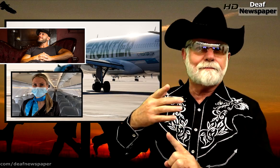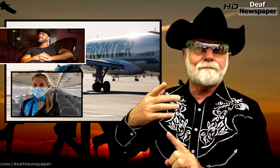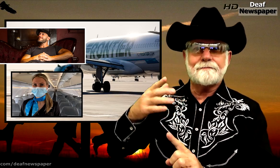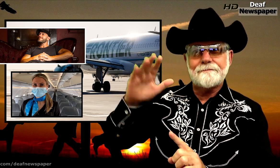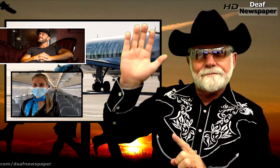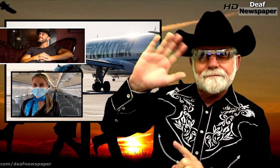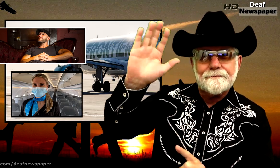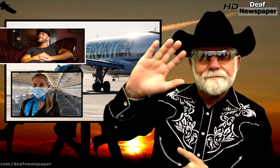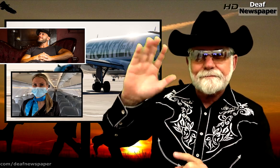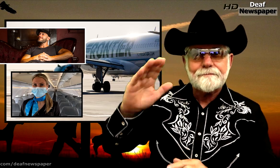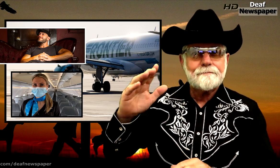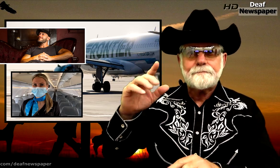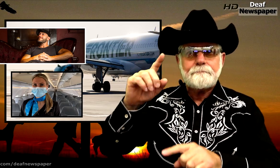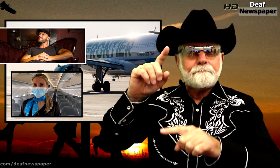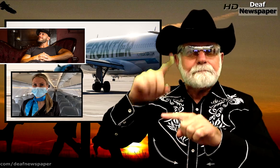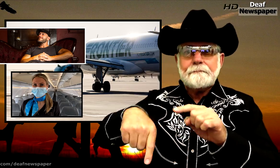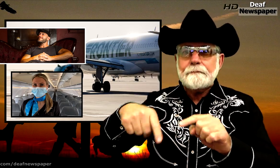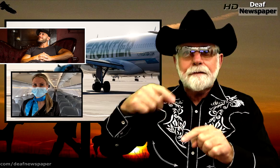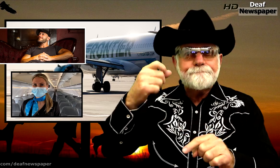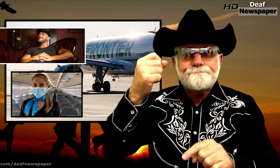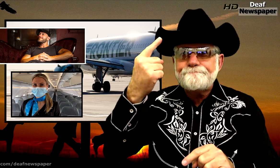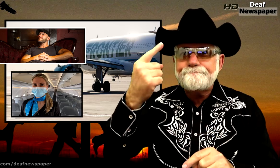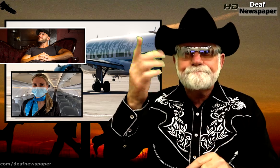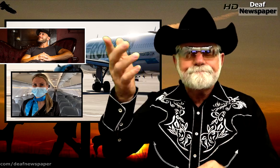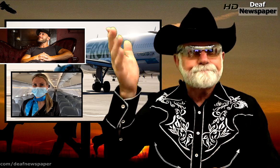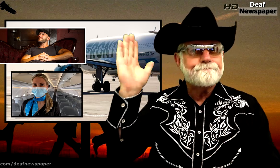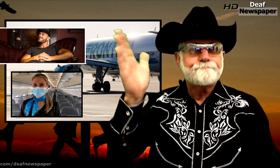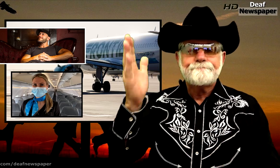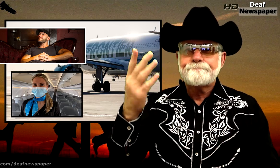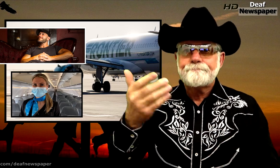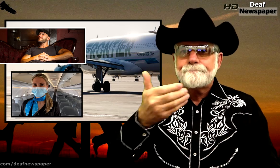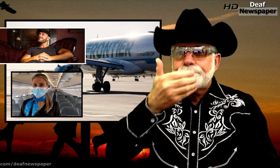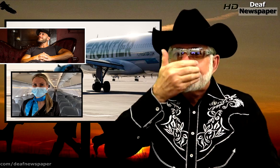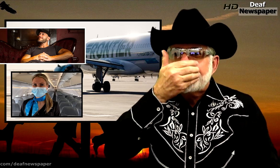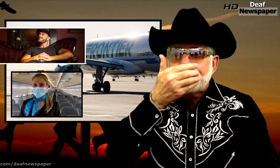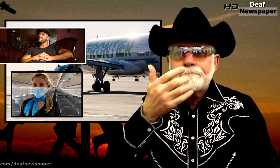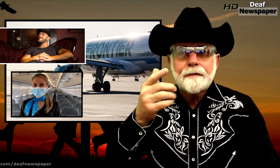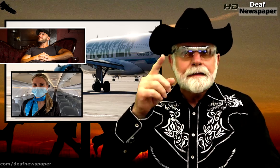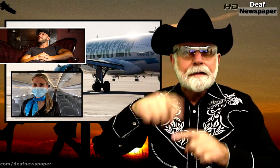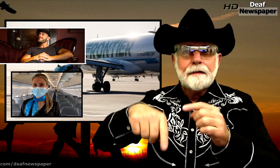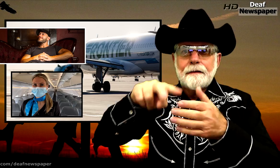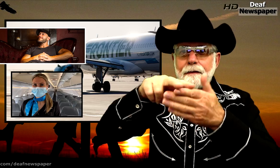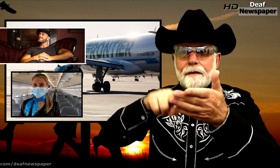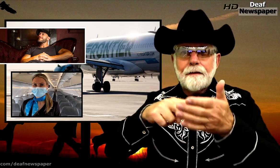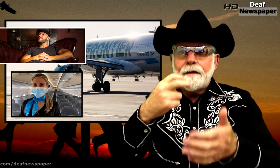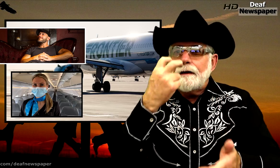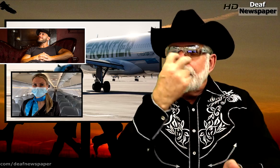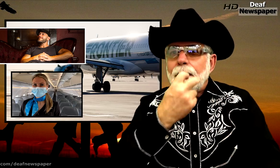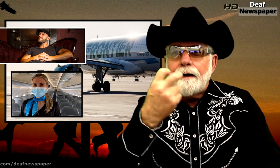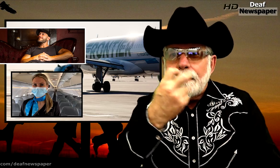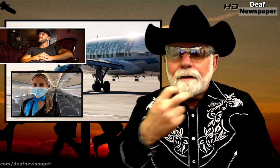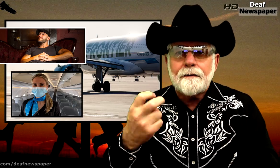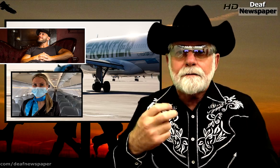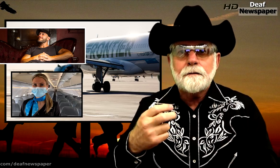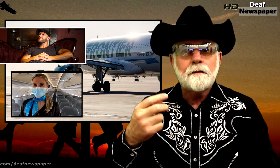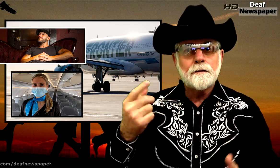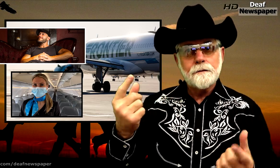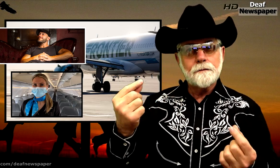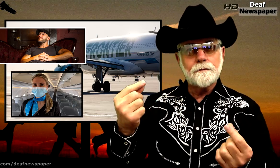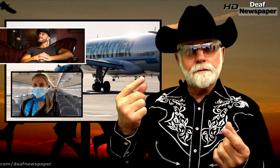The deaf woman on board raised her hand and explained she could not understand what she was saying, due to her mask she couldn’t read her lips.